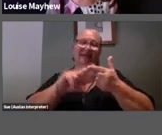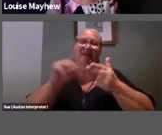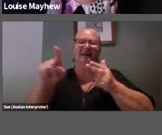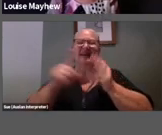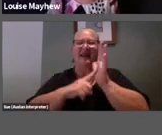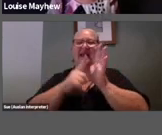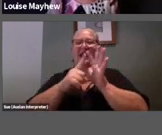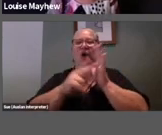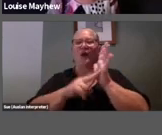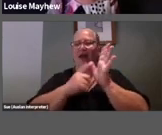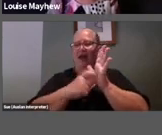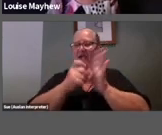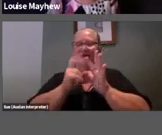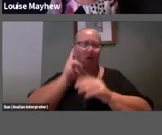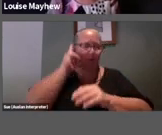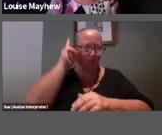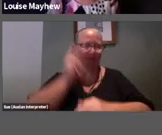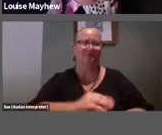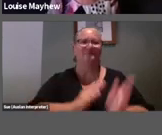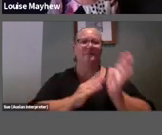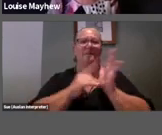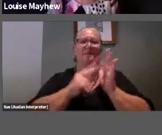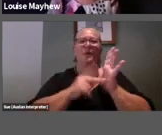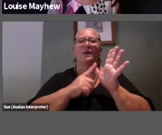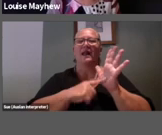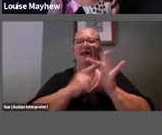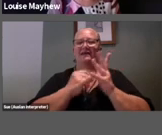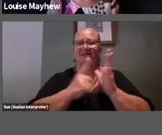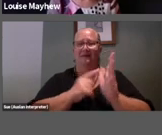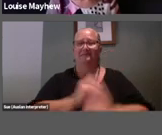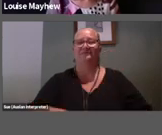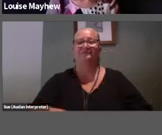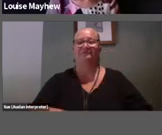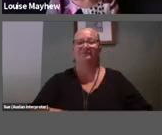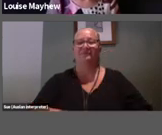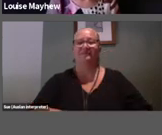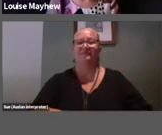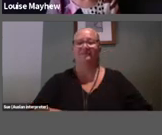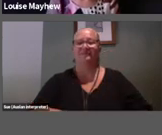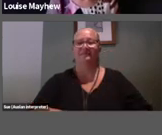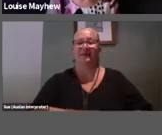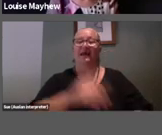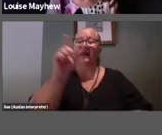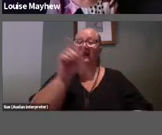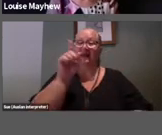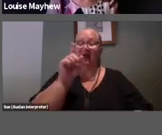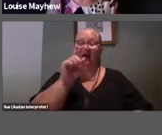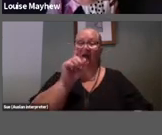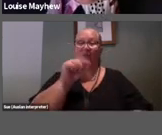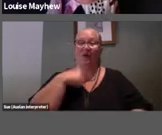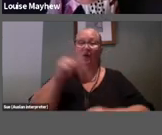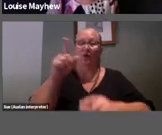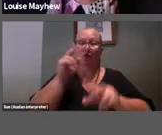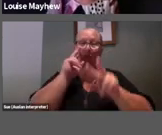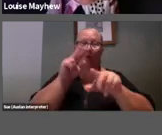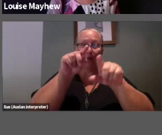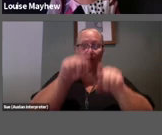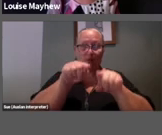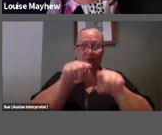I want to now draw your attention to the text work in the middle of the screen by